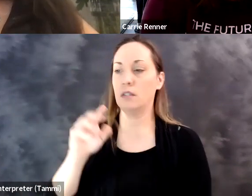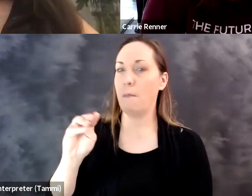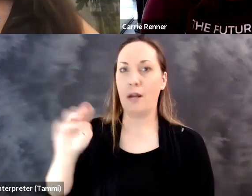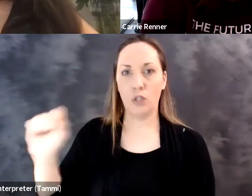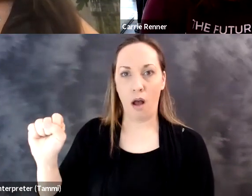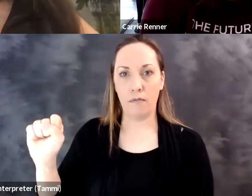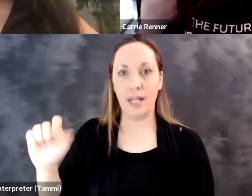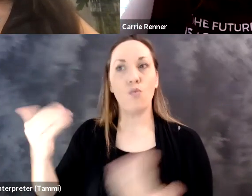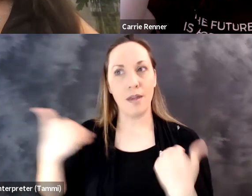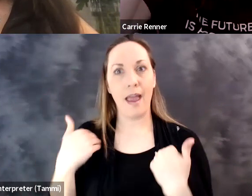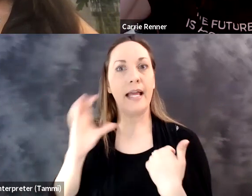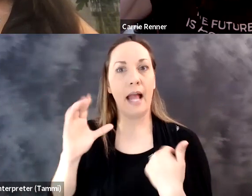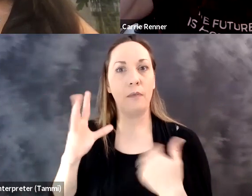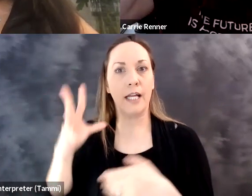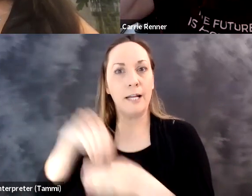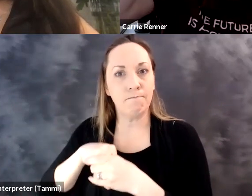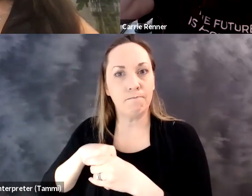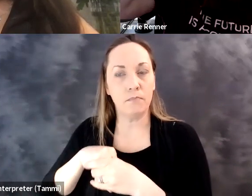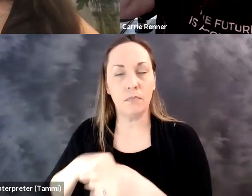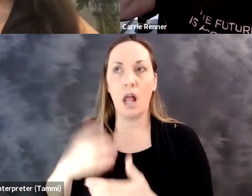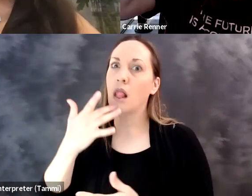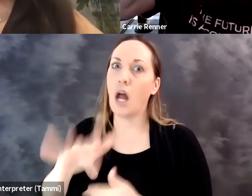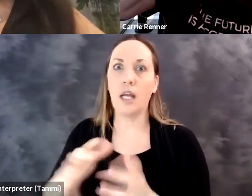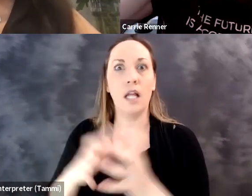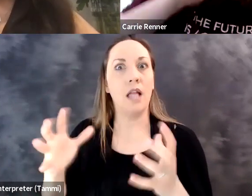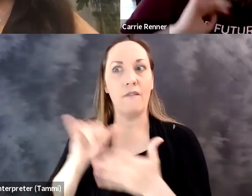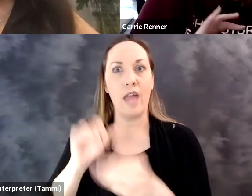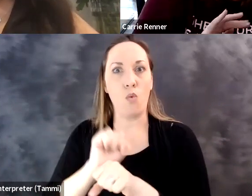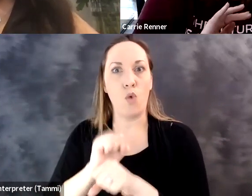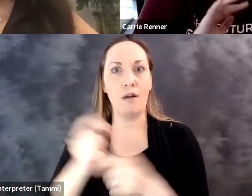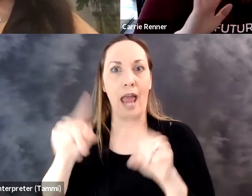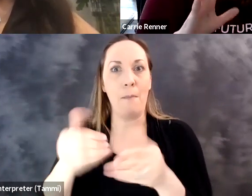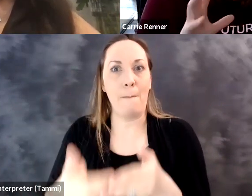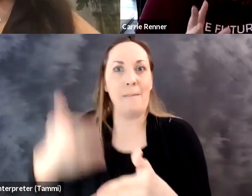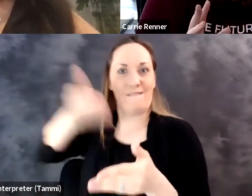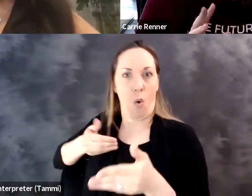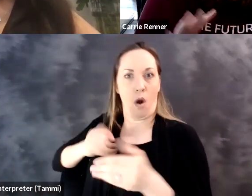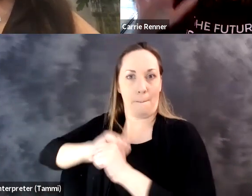Teams as our predominant communications And we had AI captioning embedded. Thankfully a lot of the work had been